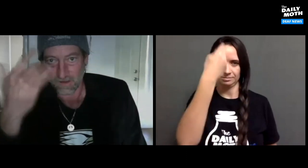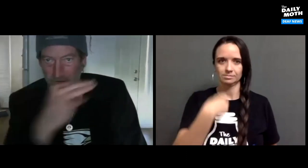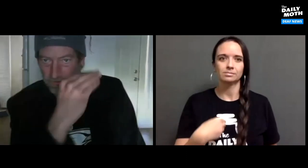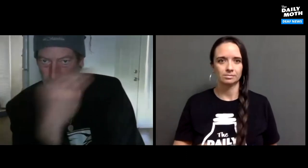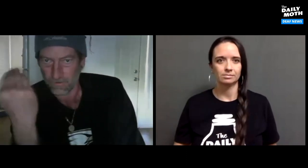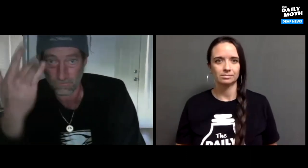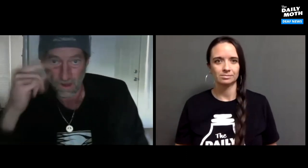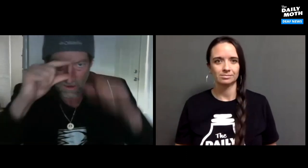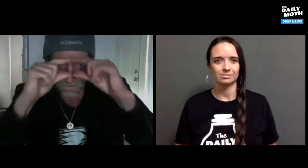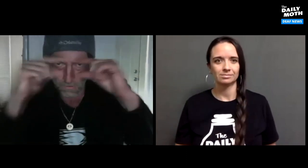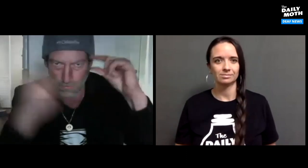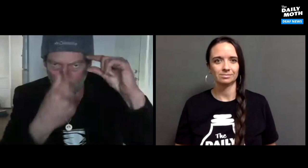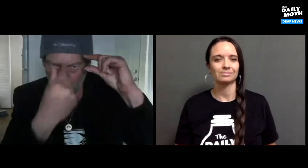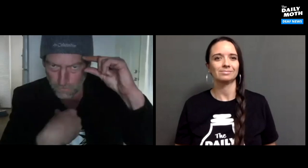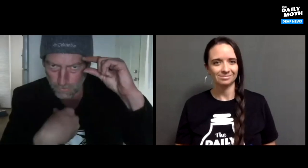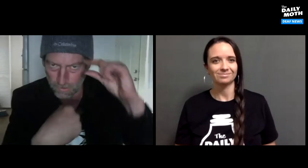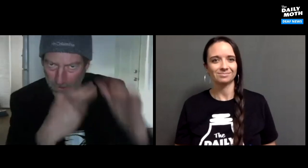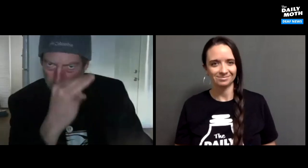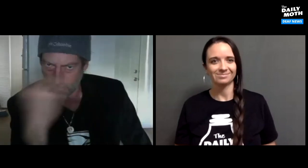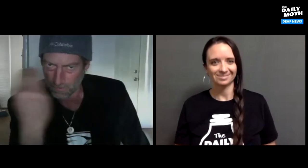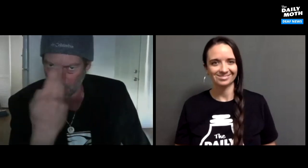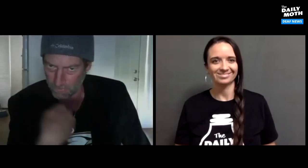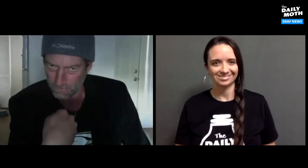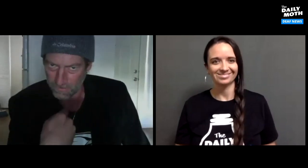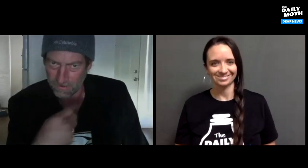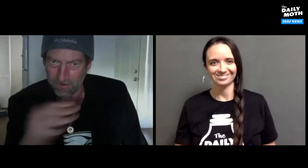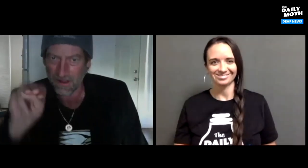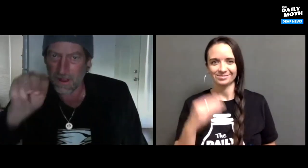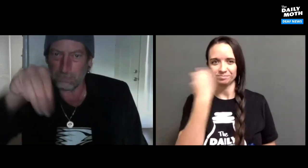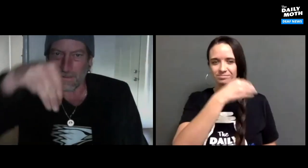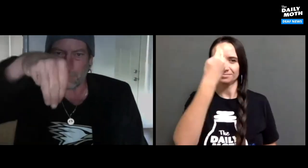It's based on the helmet and the "M" handshape.